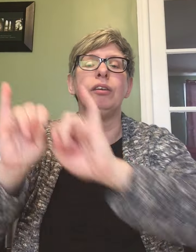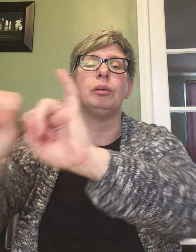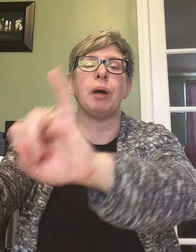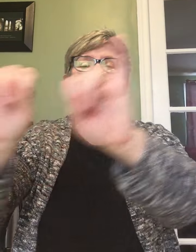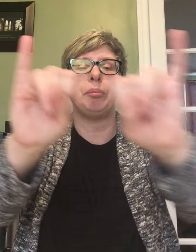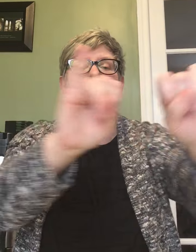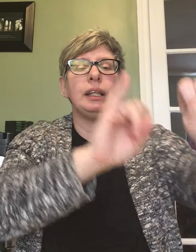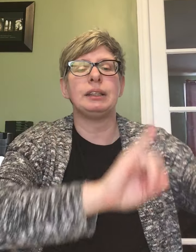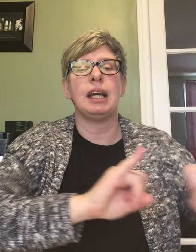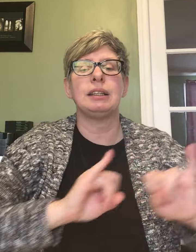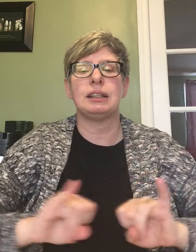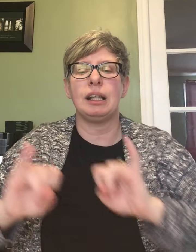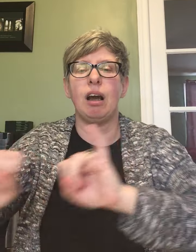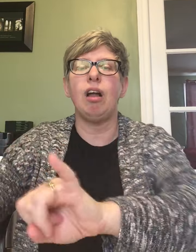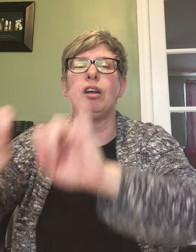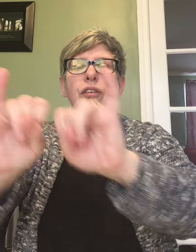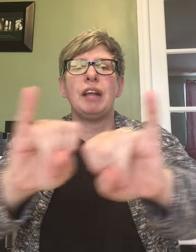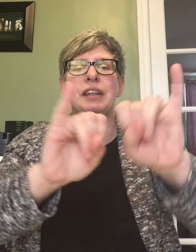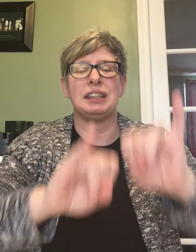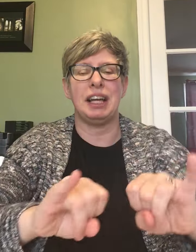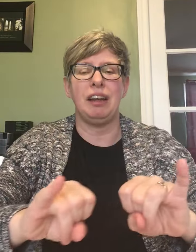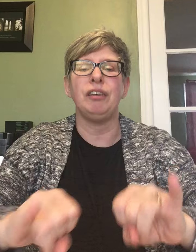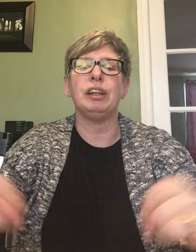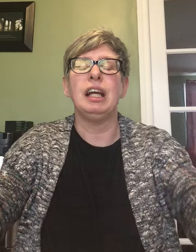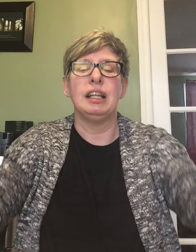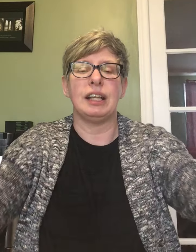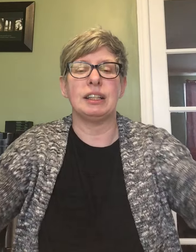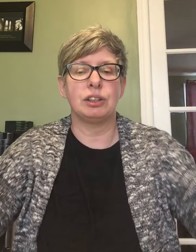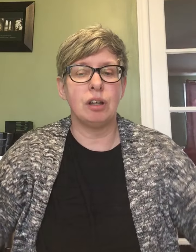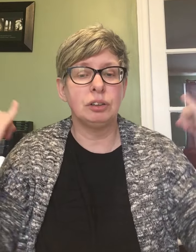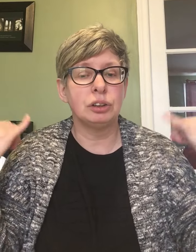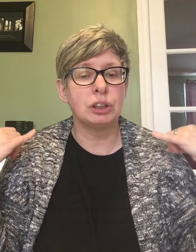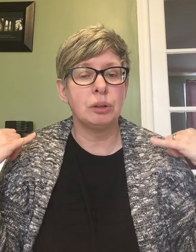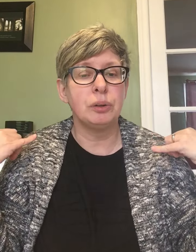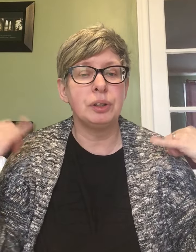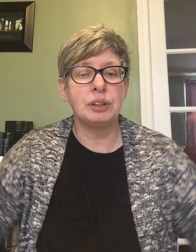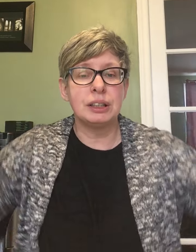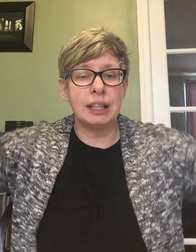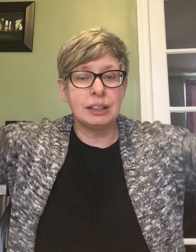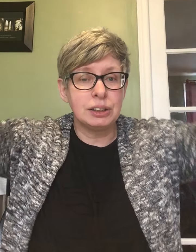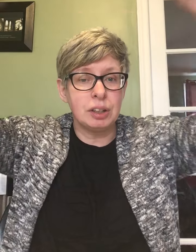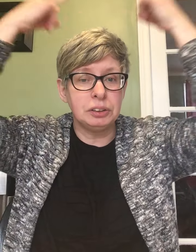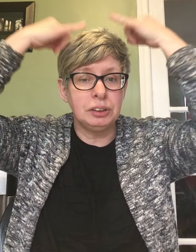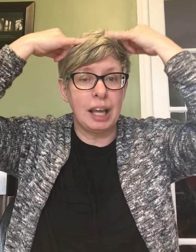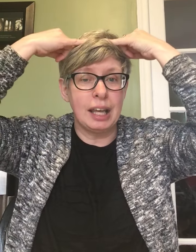Polly pinkies dancing all around the town' Dance her on your shoulders and dance her on your head